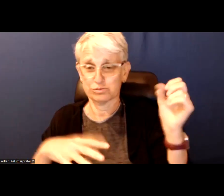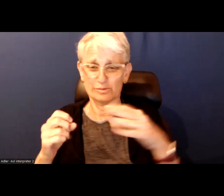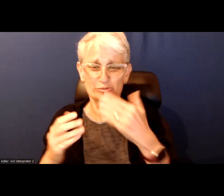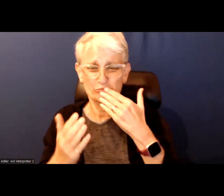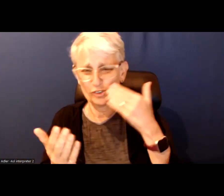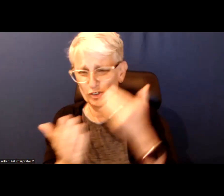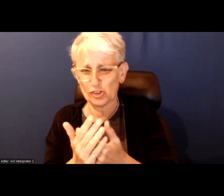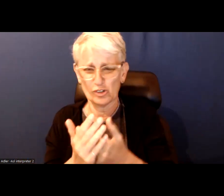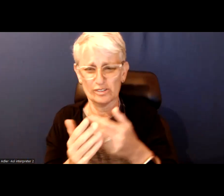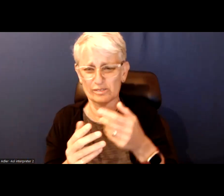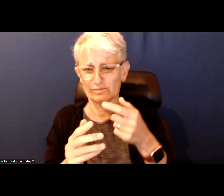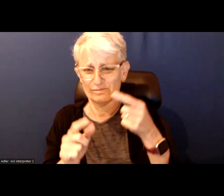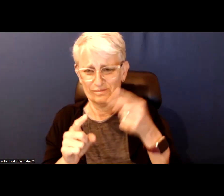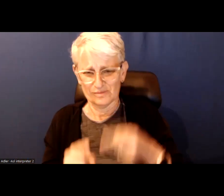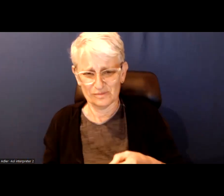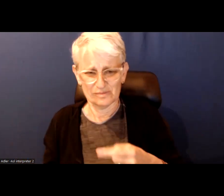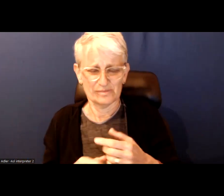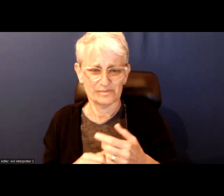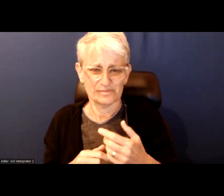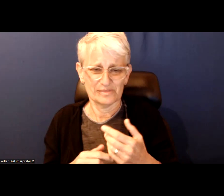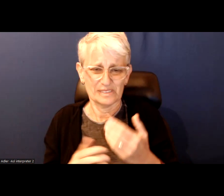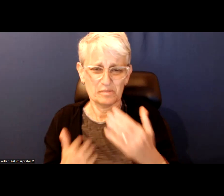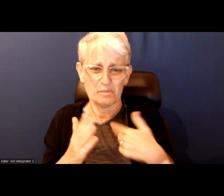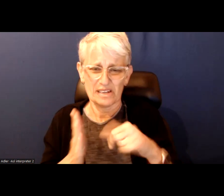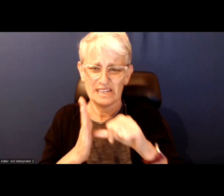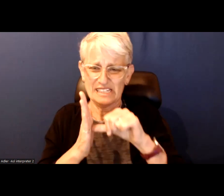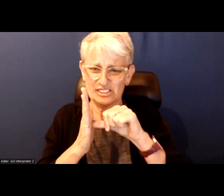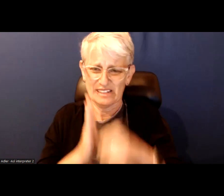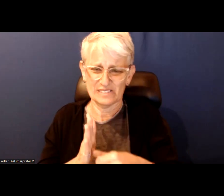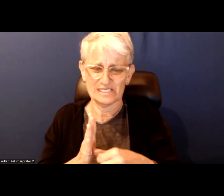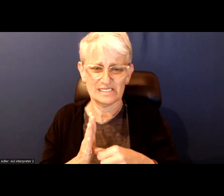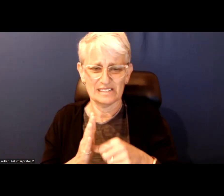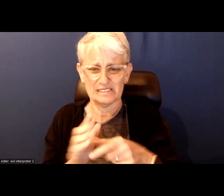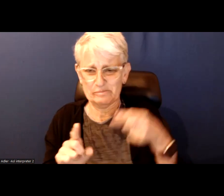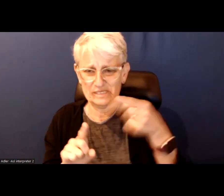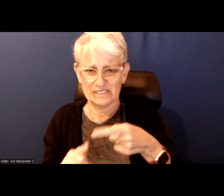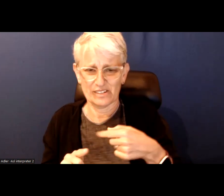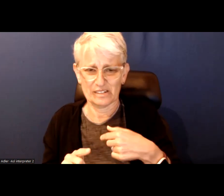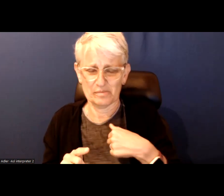Maybe I can highlight some I particularly agreed with.